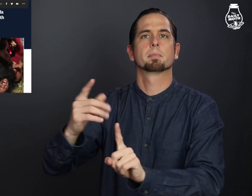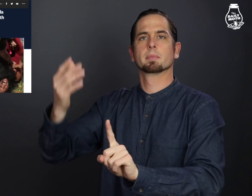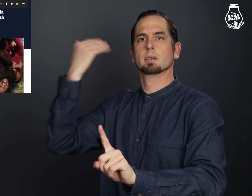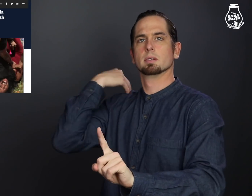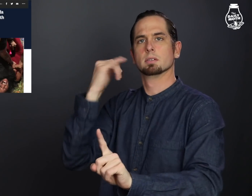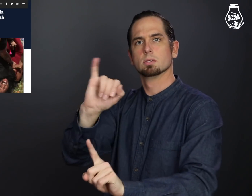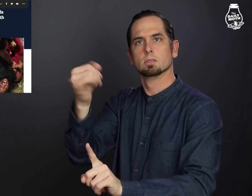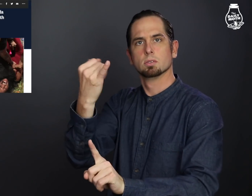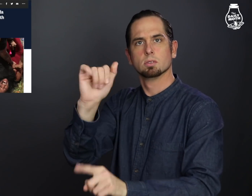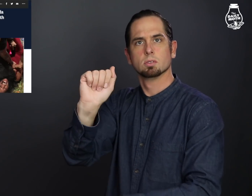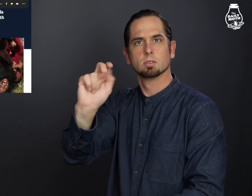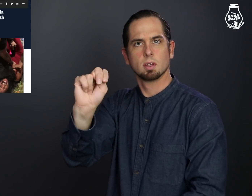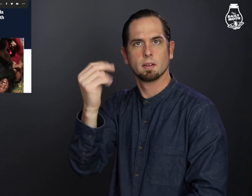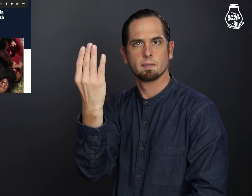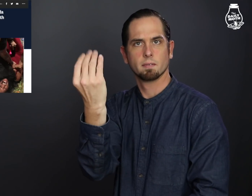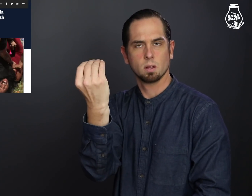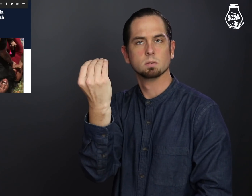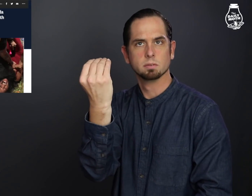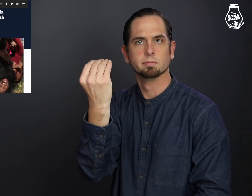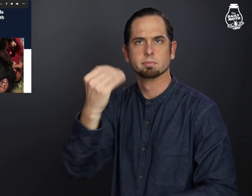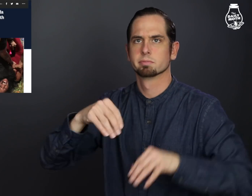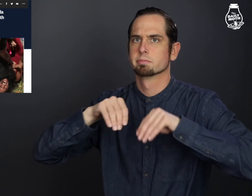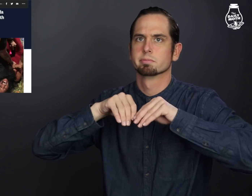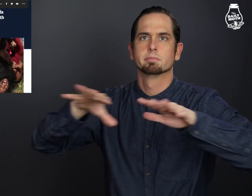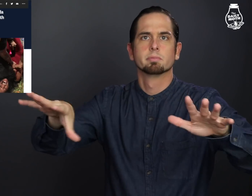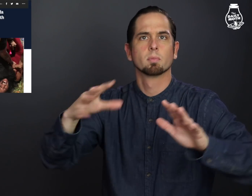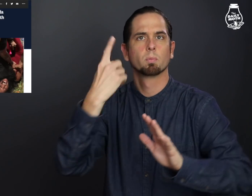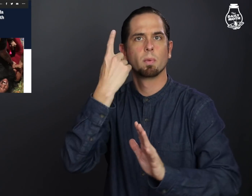an incident on January 14.